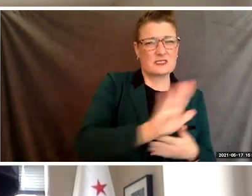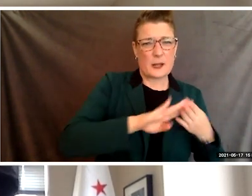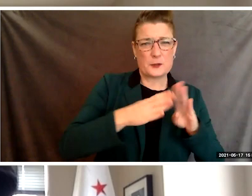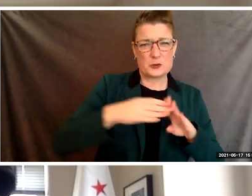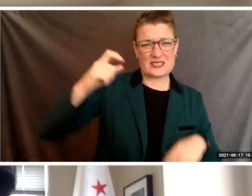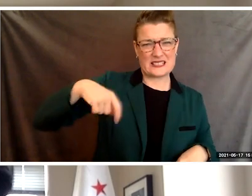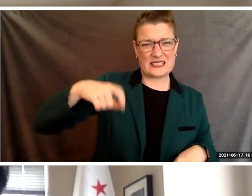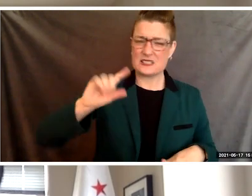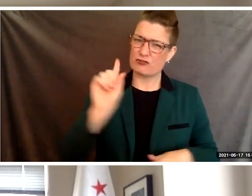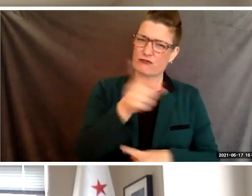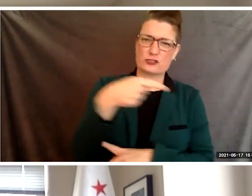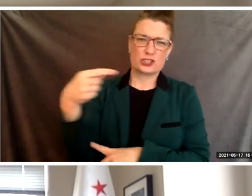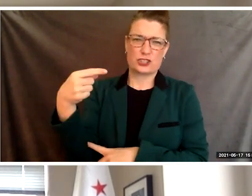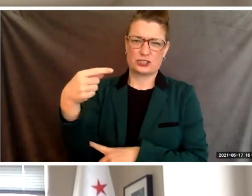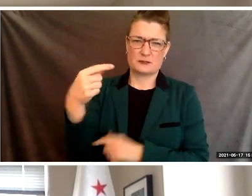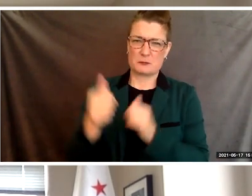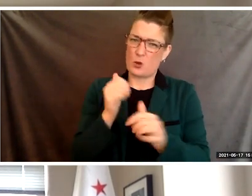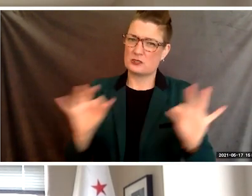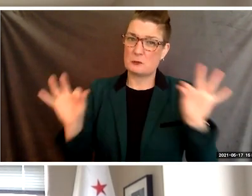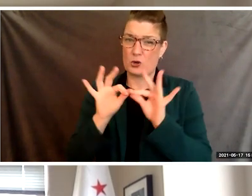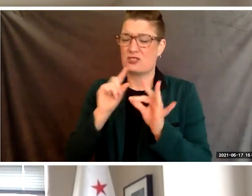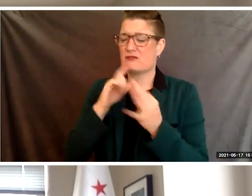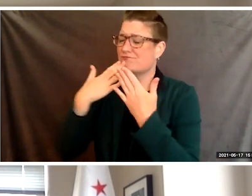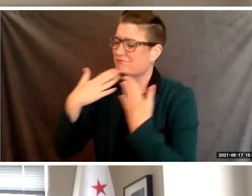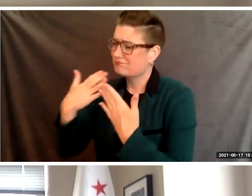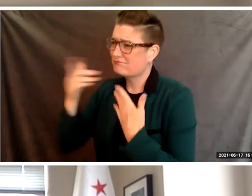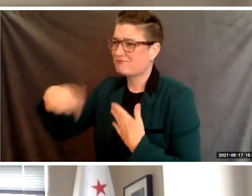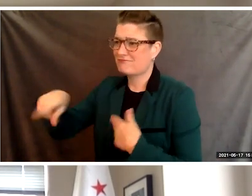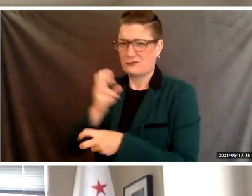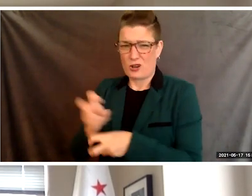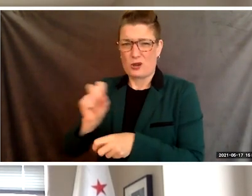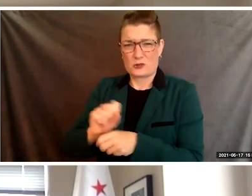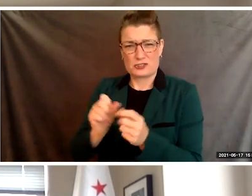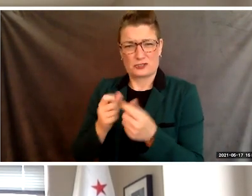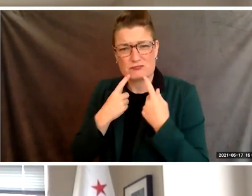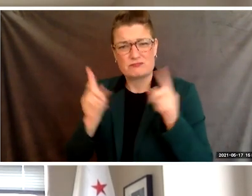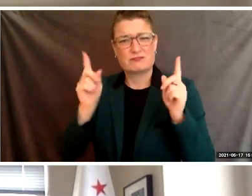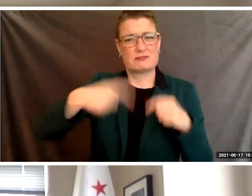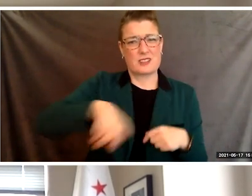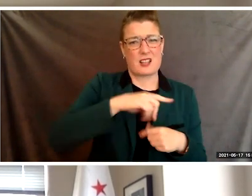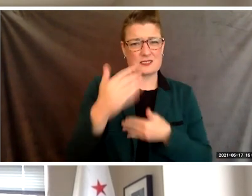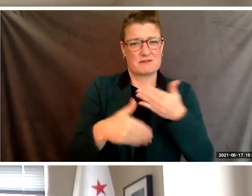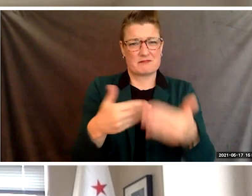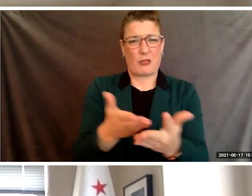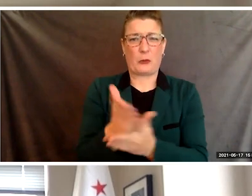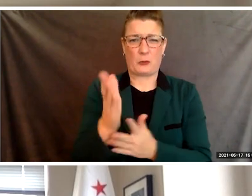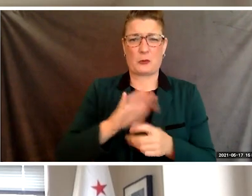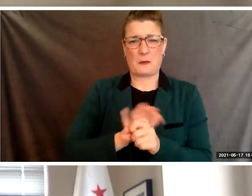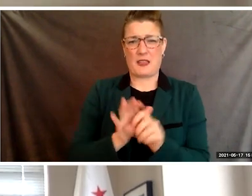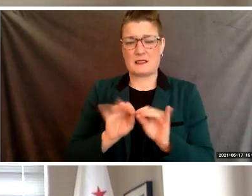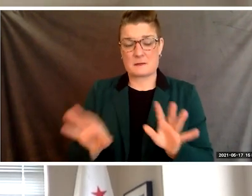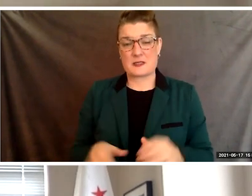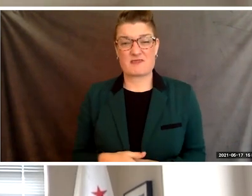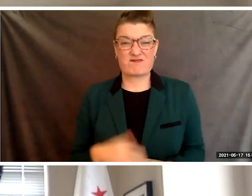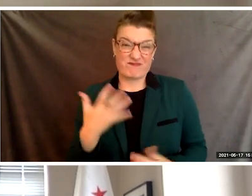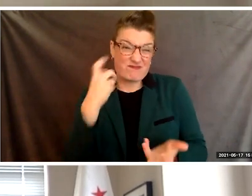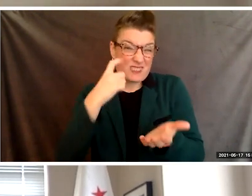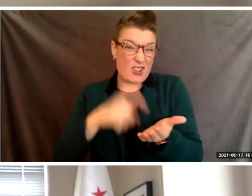of all that you've done to get us through this pandemic. I want to acknowledge that many of you had to juggle school and other responsibilities,